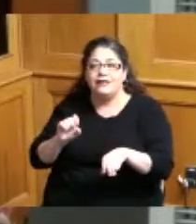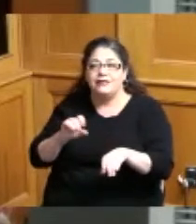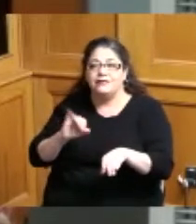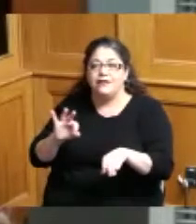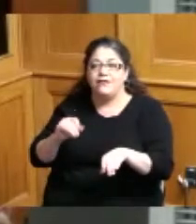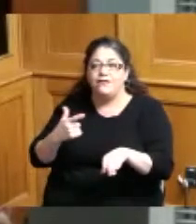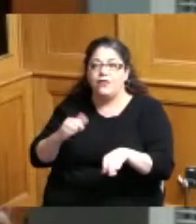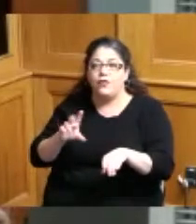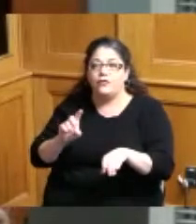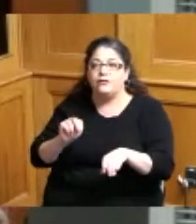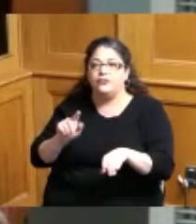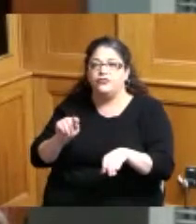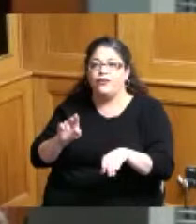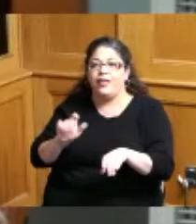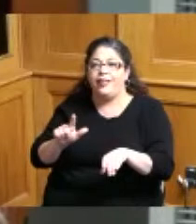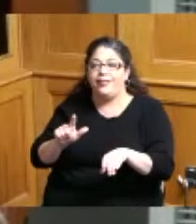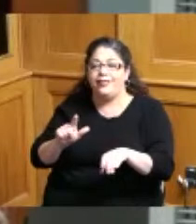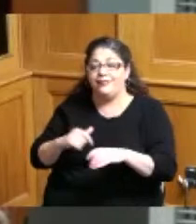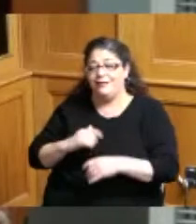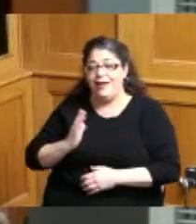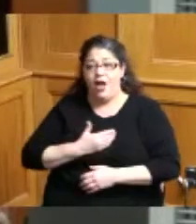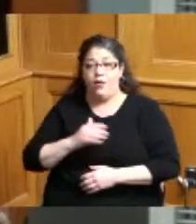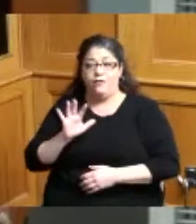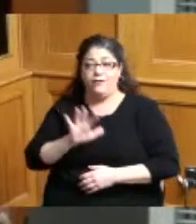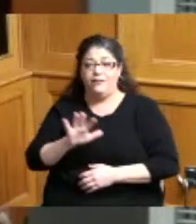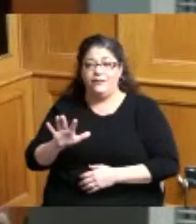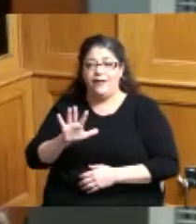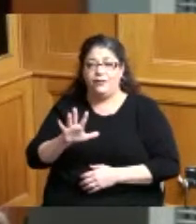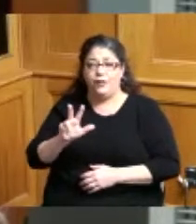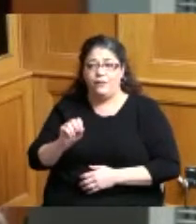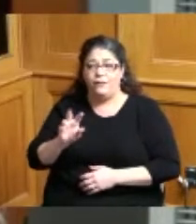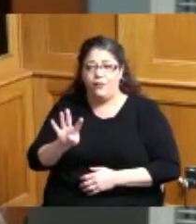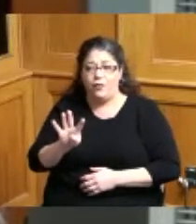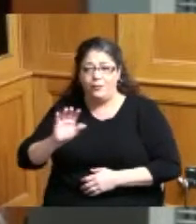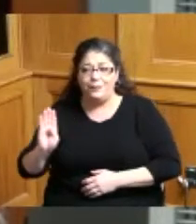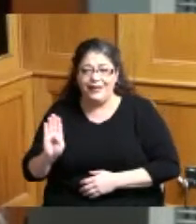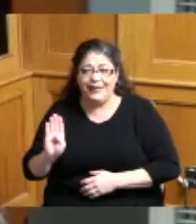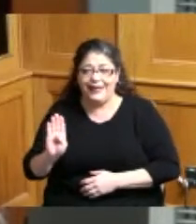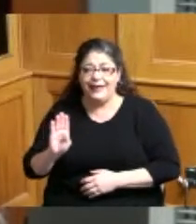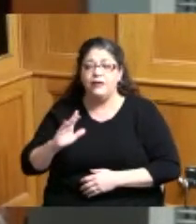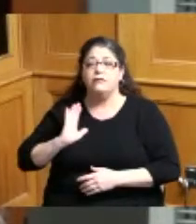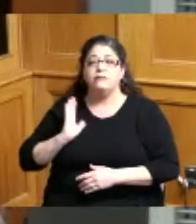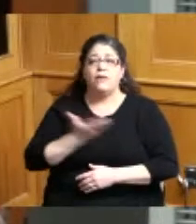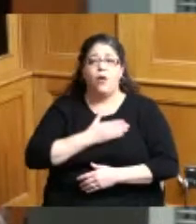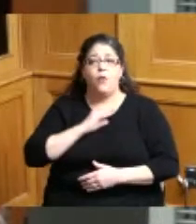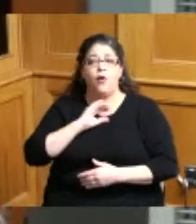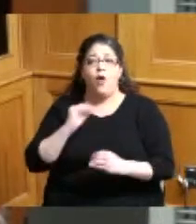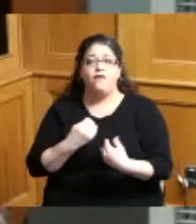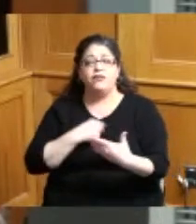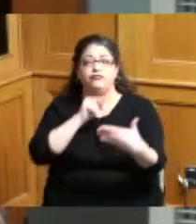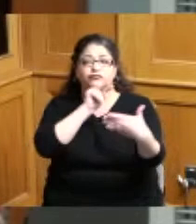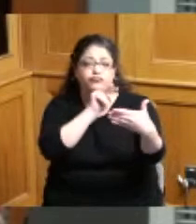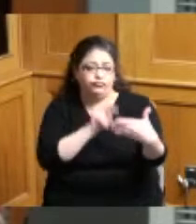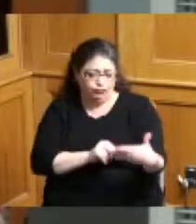code section 555304b this office has reviewed the request and followed the requirements of the code